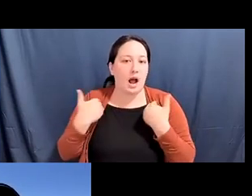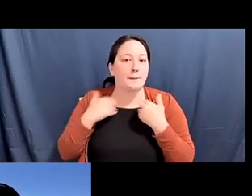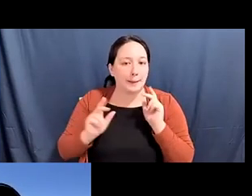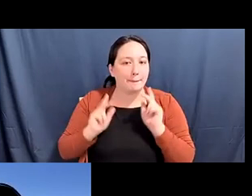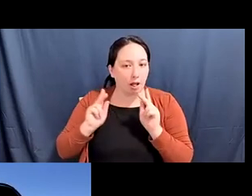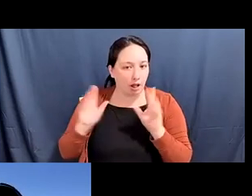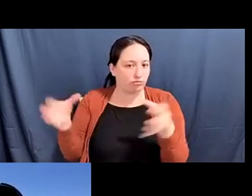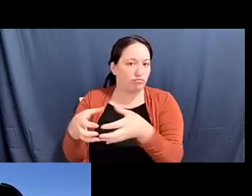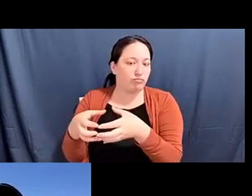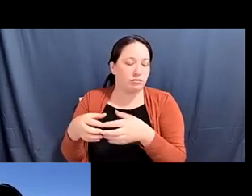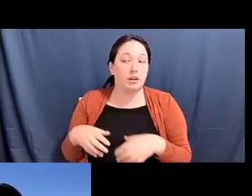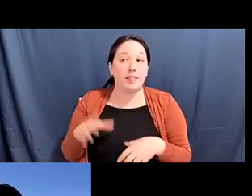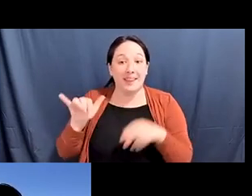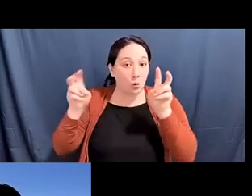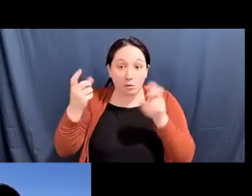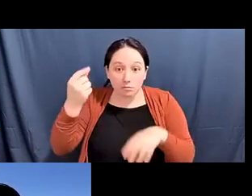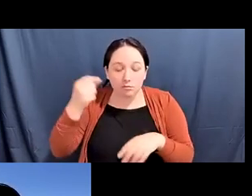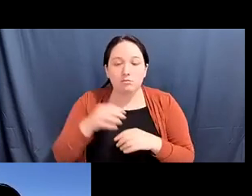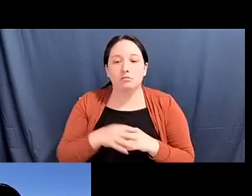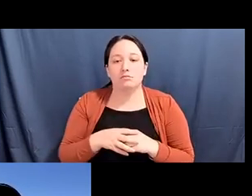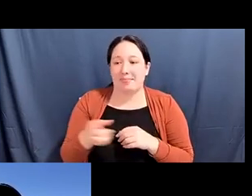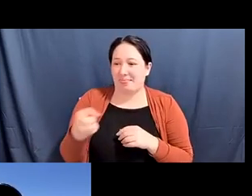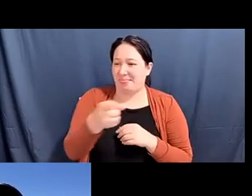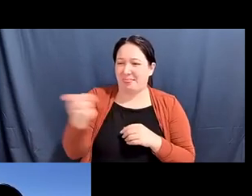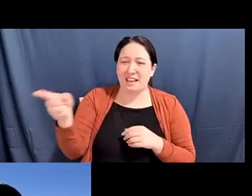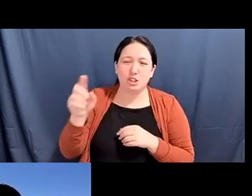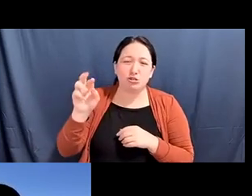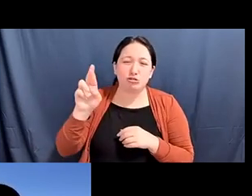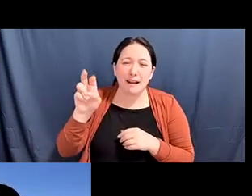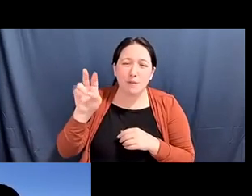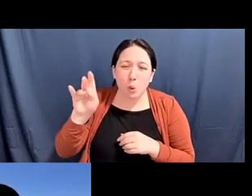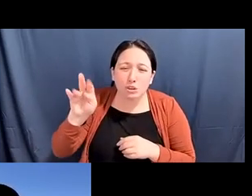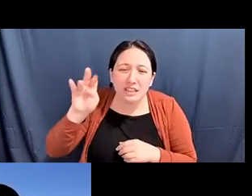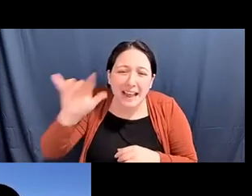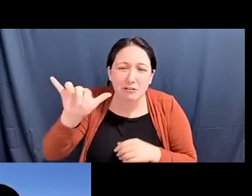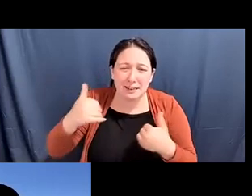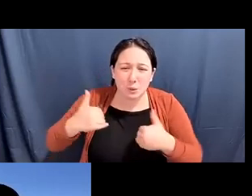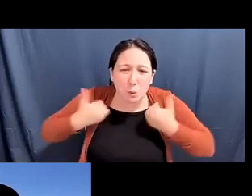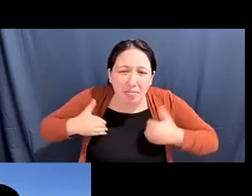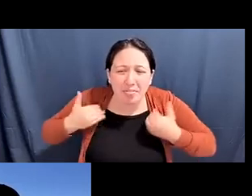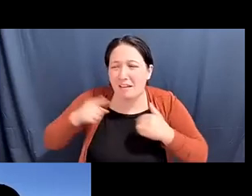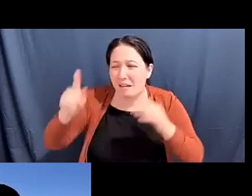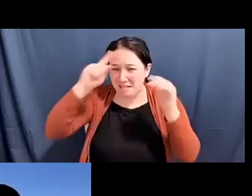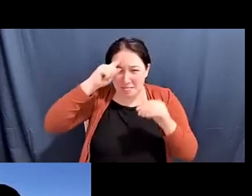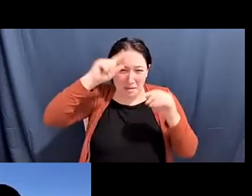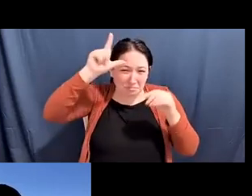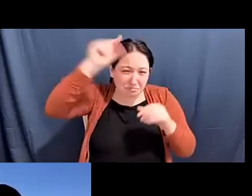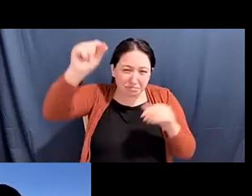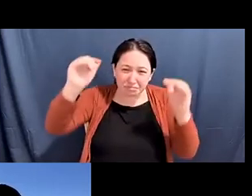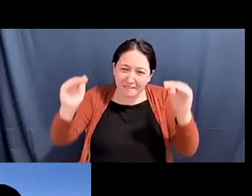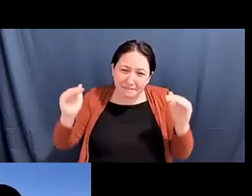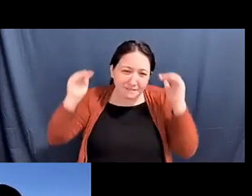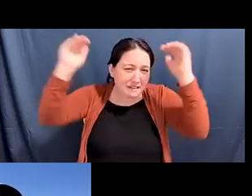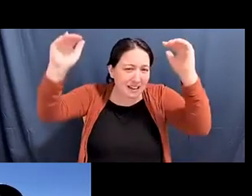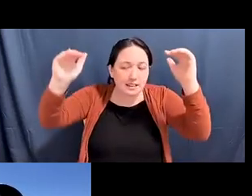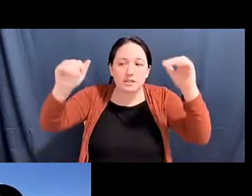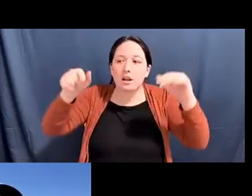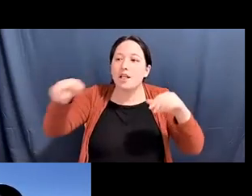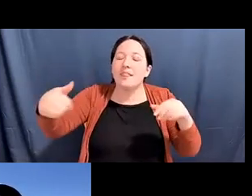Alex Tom he/him: And the quote goes these revolutionary minded youth, who were advanced in thinking had an unshakable determination faith,